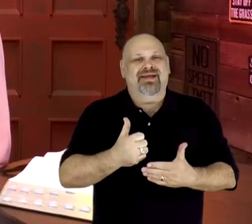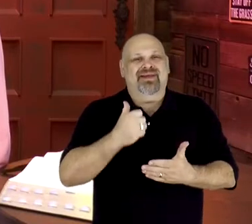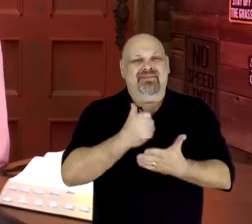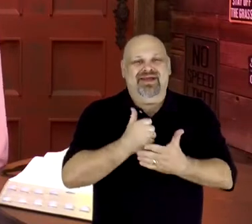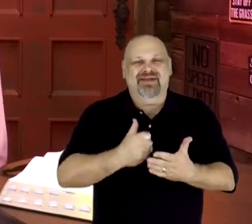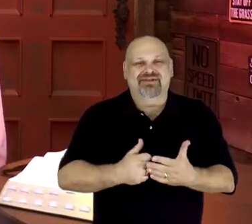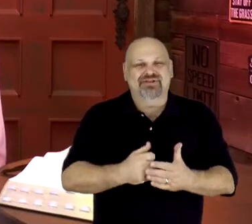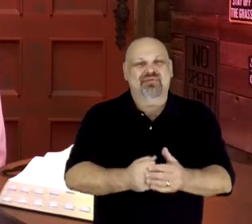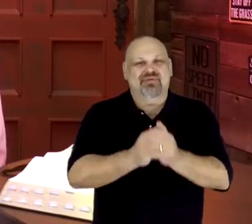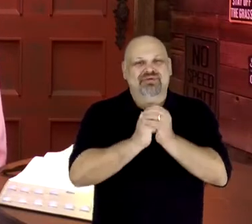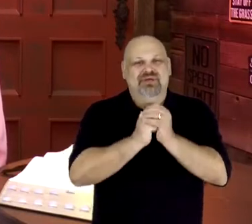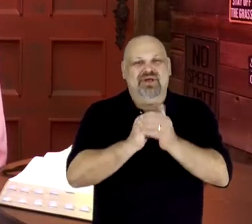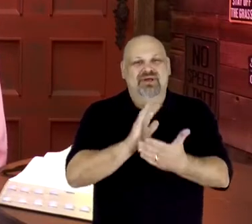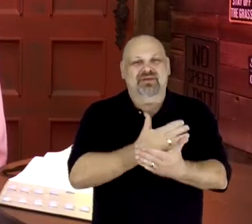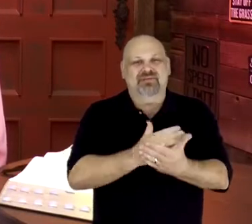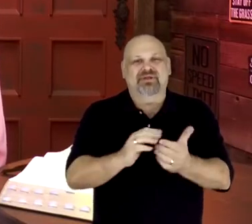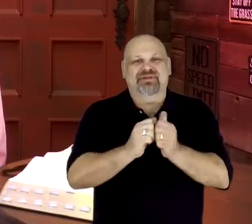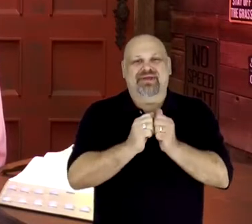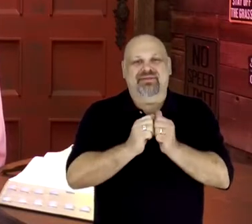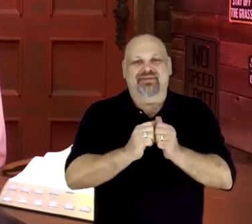Amen. Let's worship together.